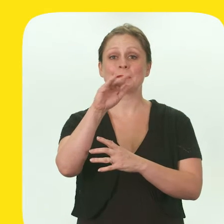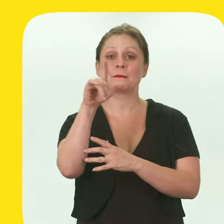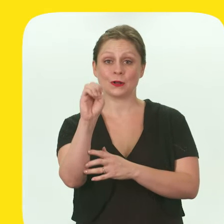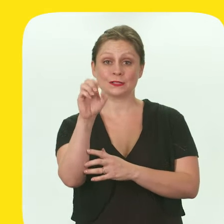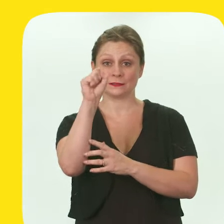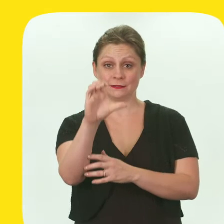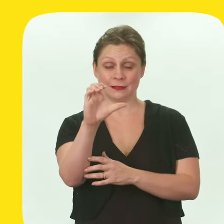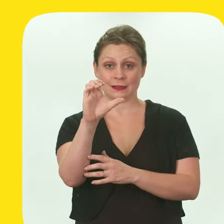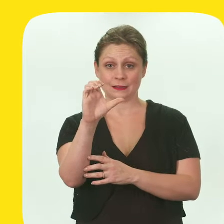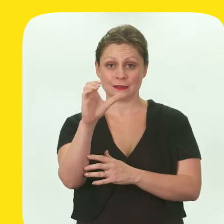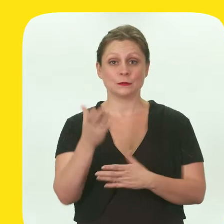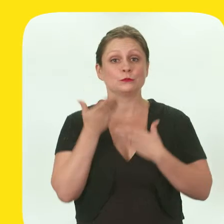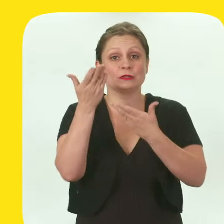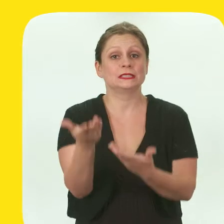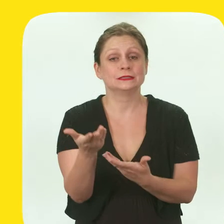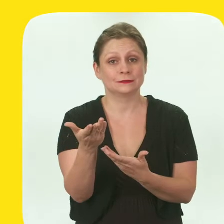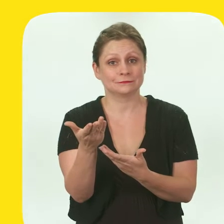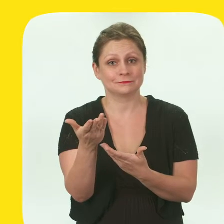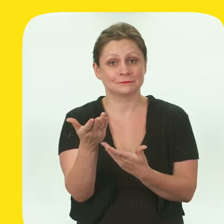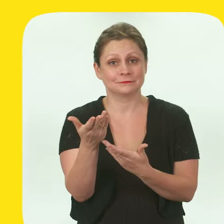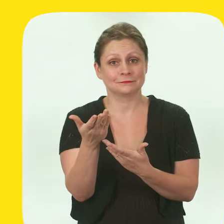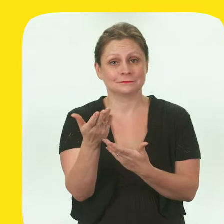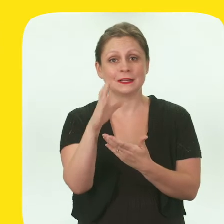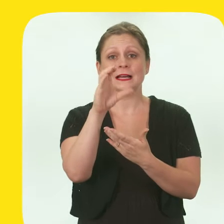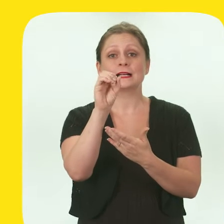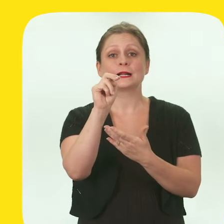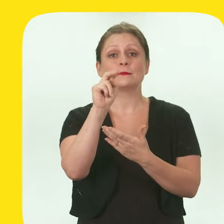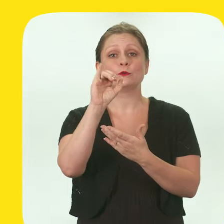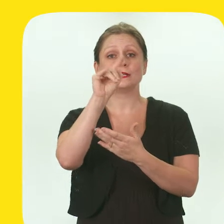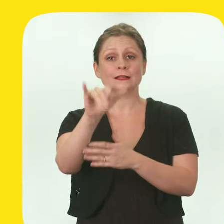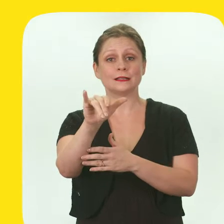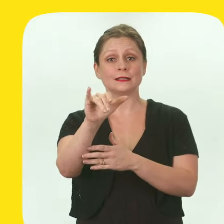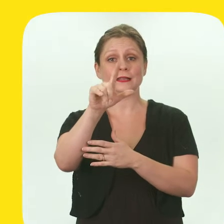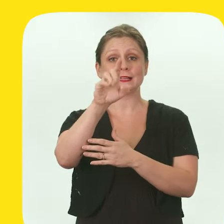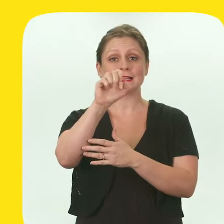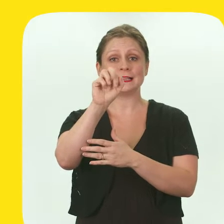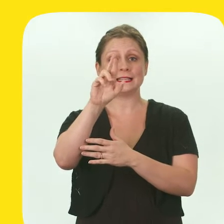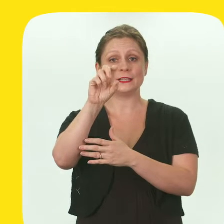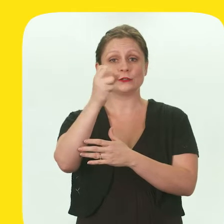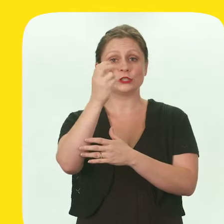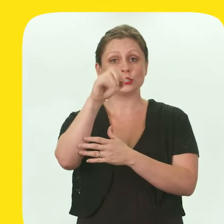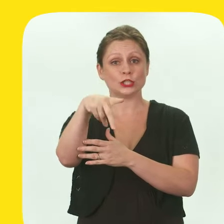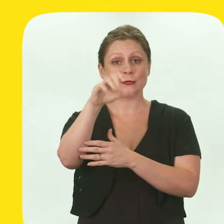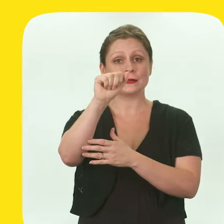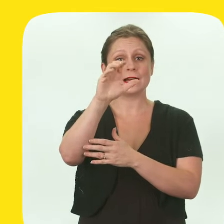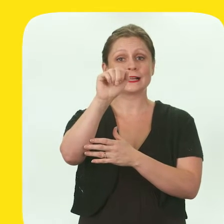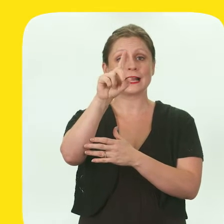Able South Carolina presents Community Leadership Academy, learn to lead.